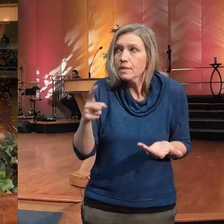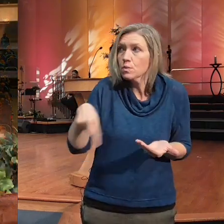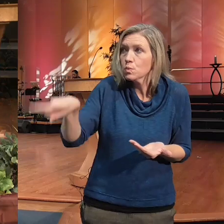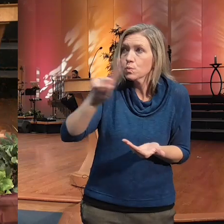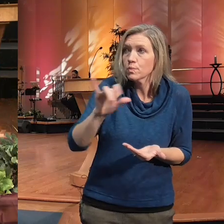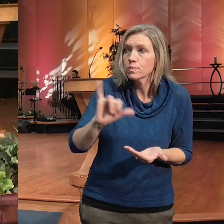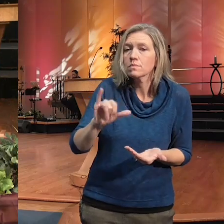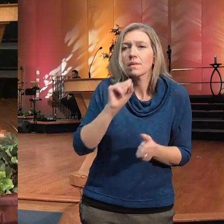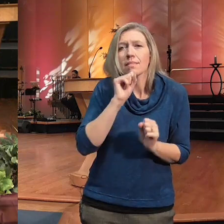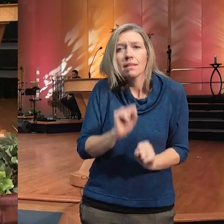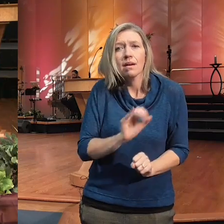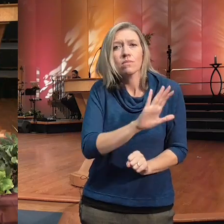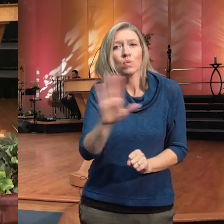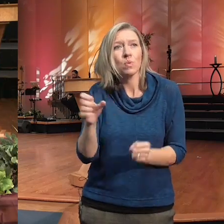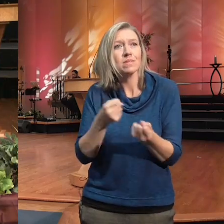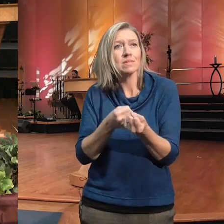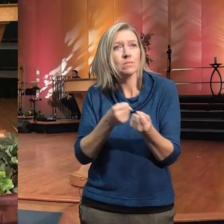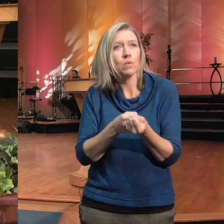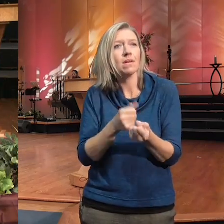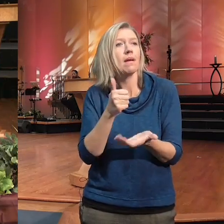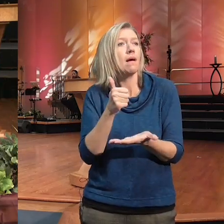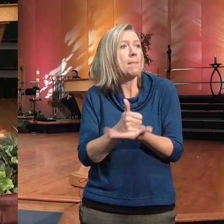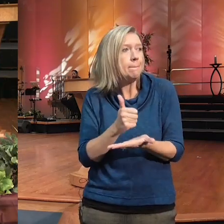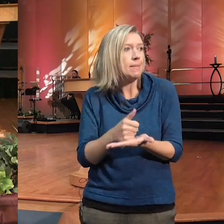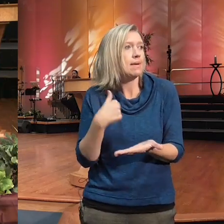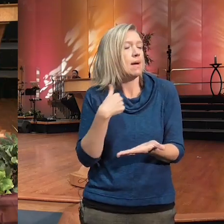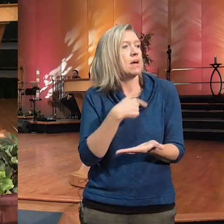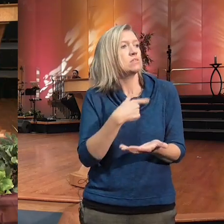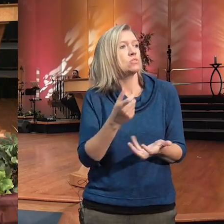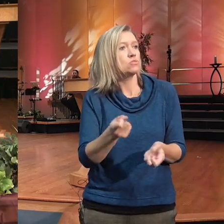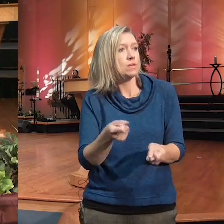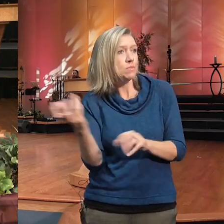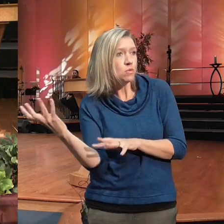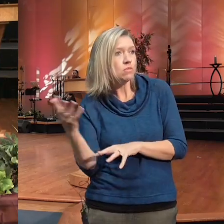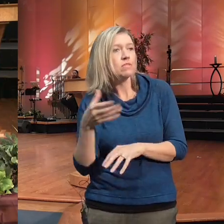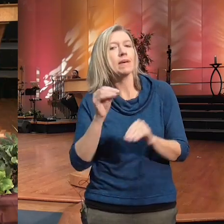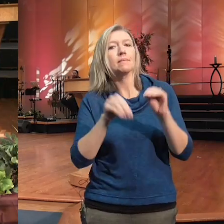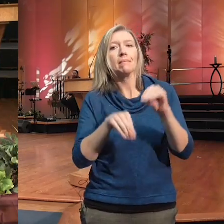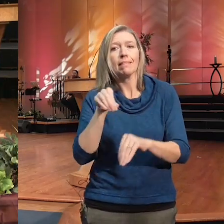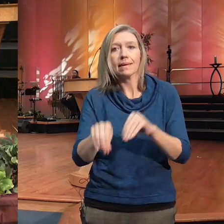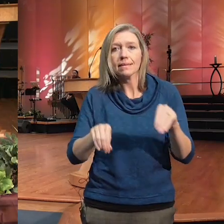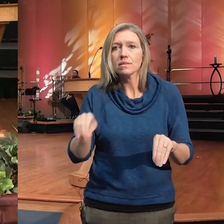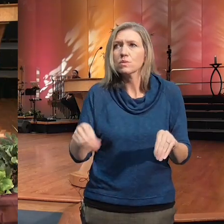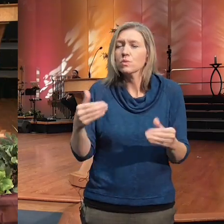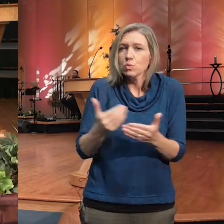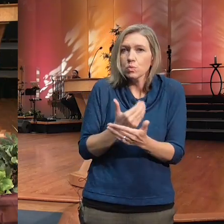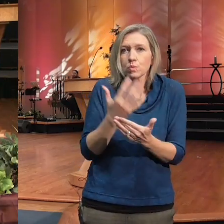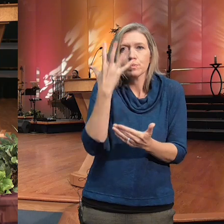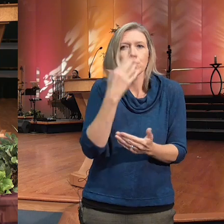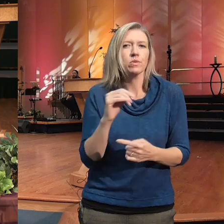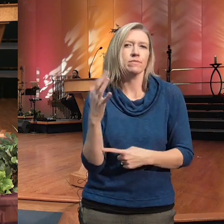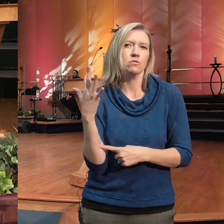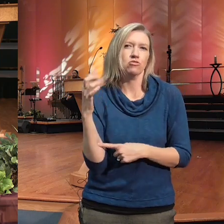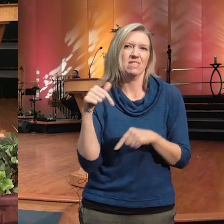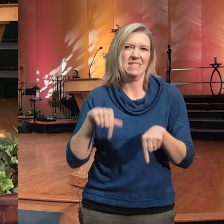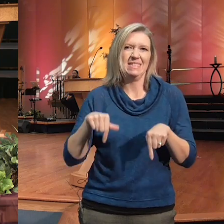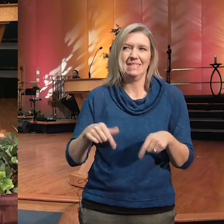in helping us to remove and replant um beautiful trees on our Mile High campus so the way that this